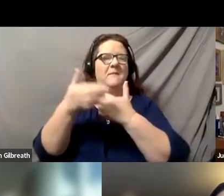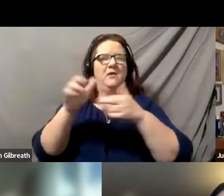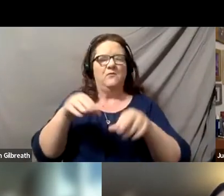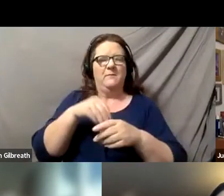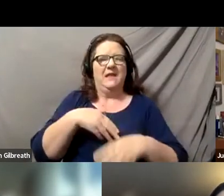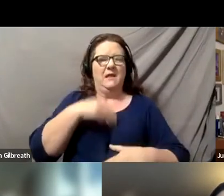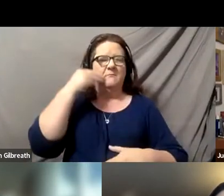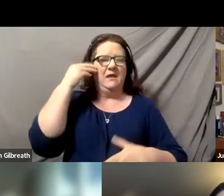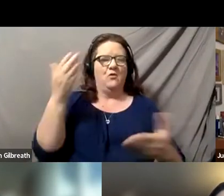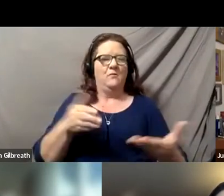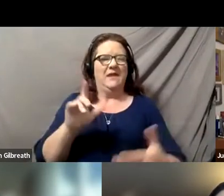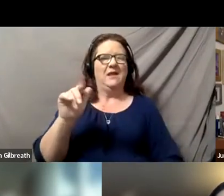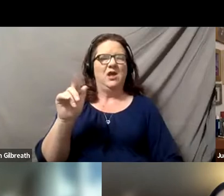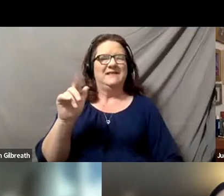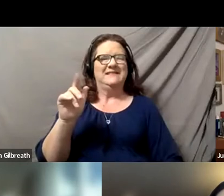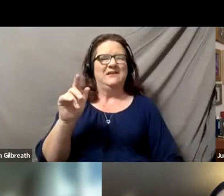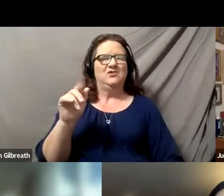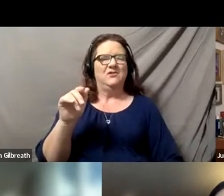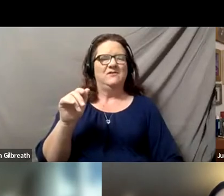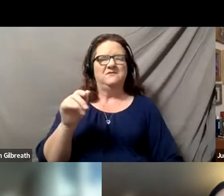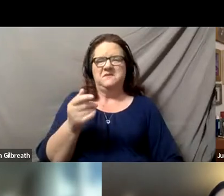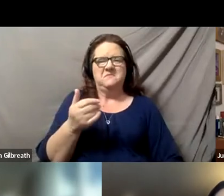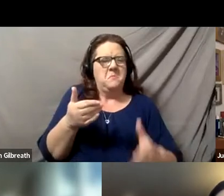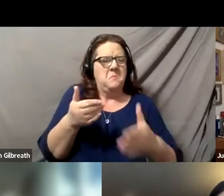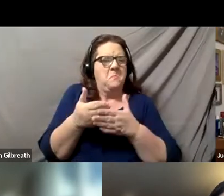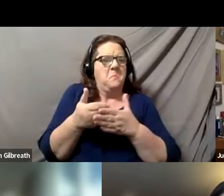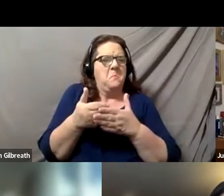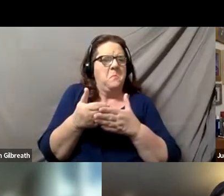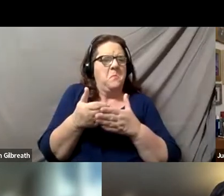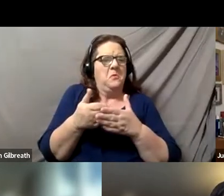here in Los Angeles just a stone's throw away from Dodger stadium